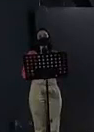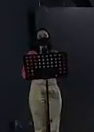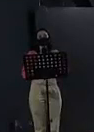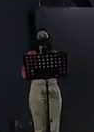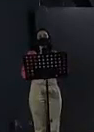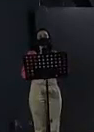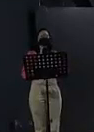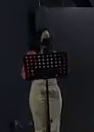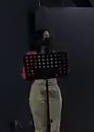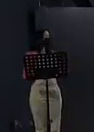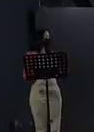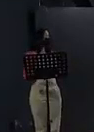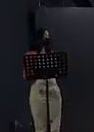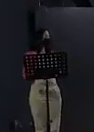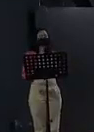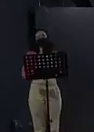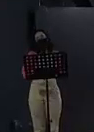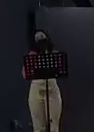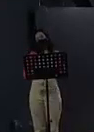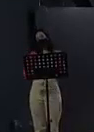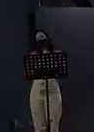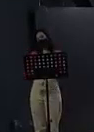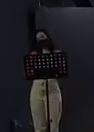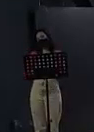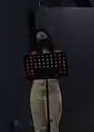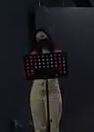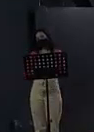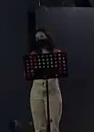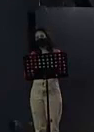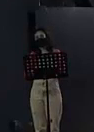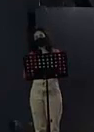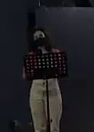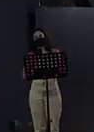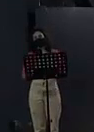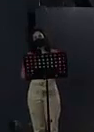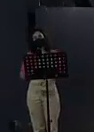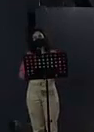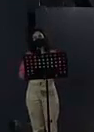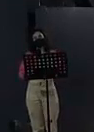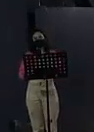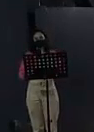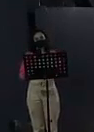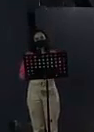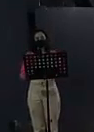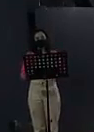has and also very interesting, all the institutional offer that is coming is the third session